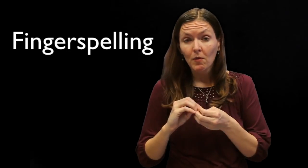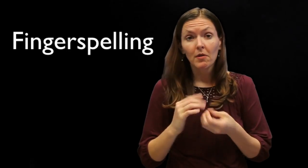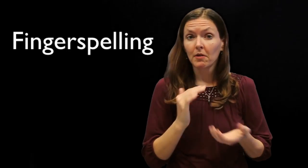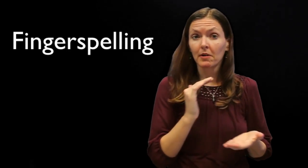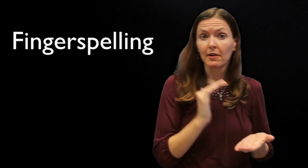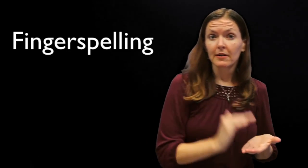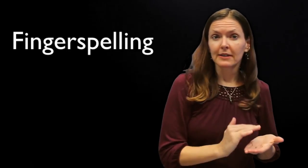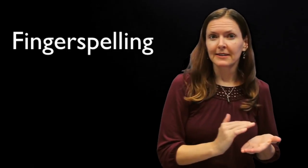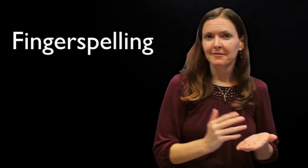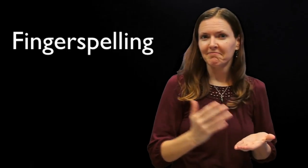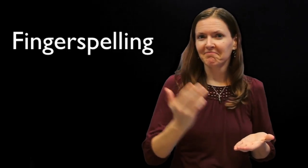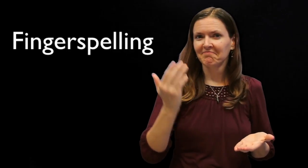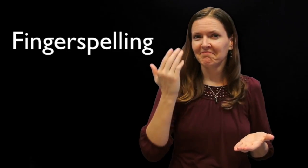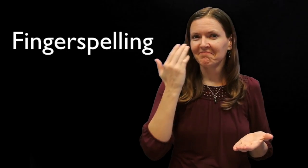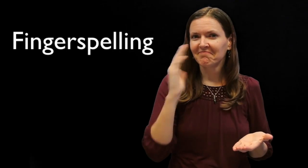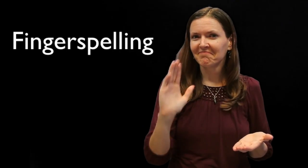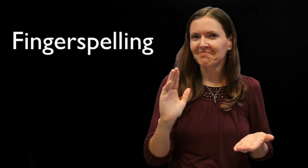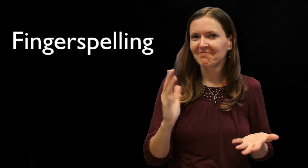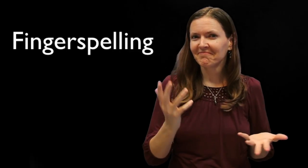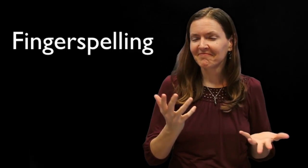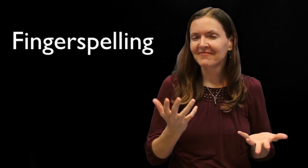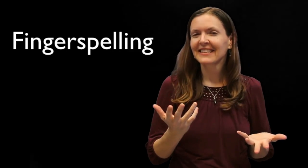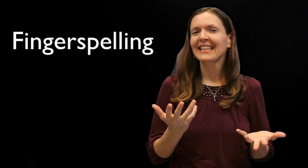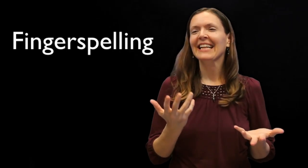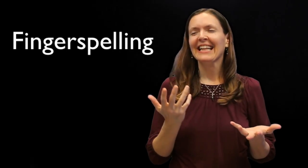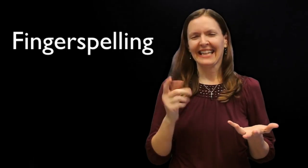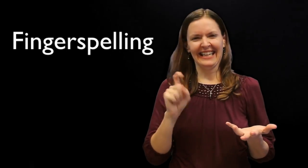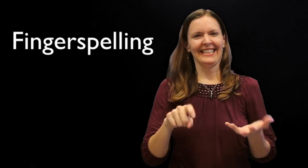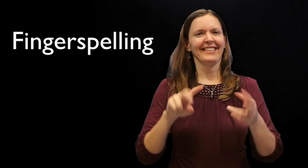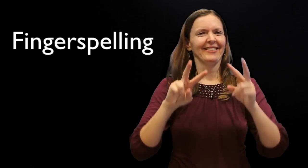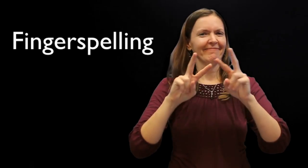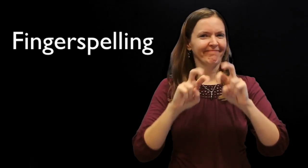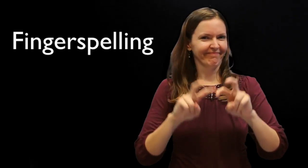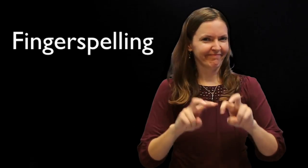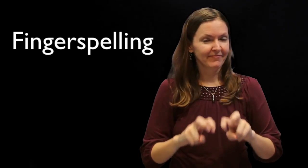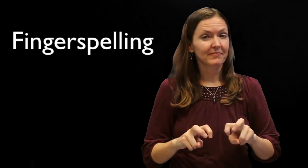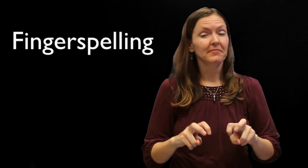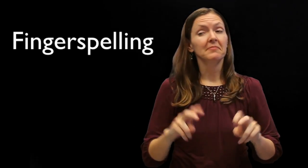Or is fingerspelling more prevalent? Less prevalent? The answer needs to be researched.